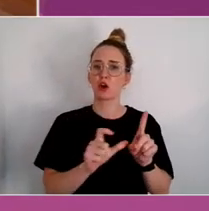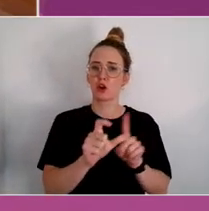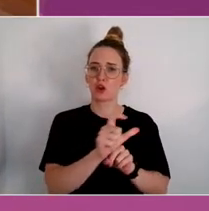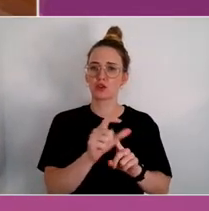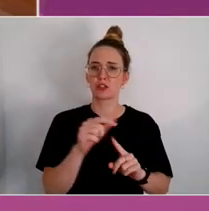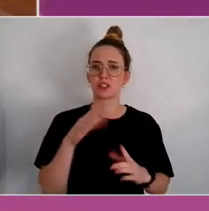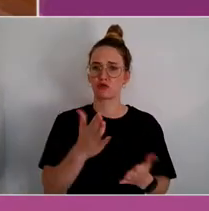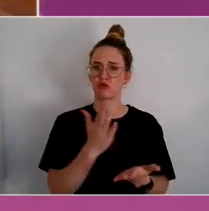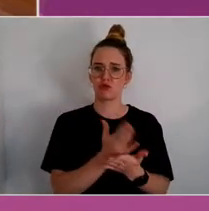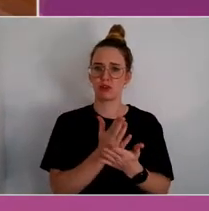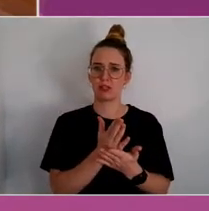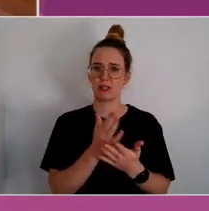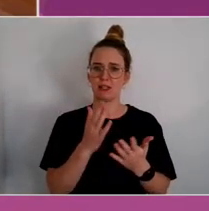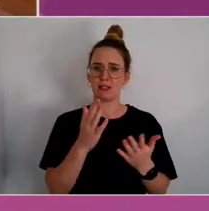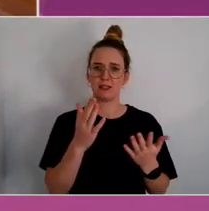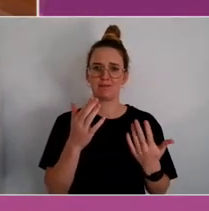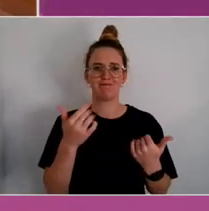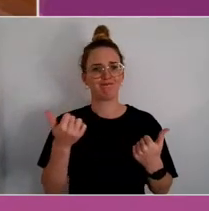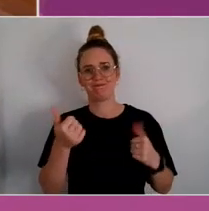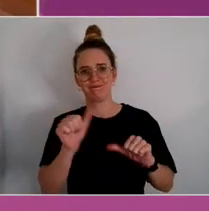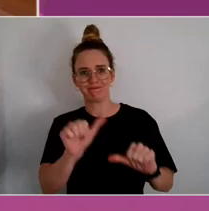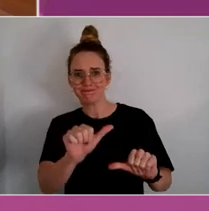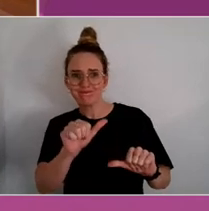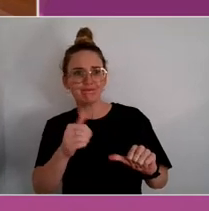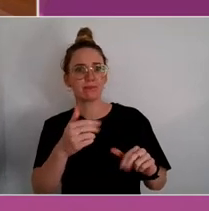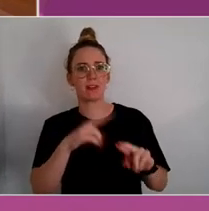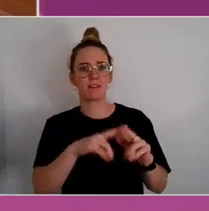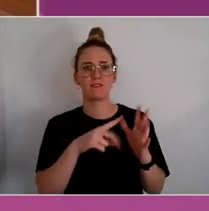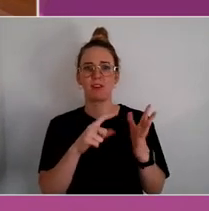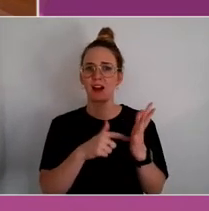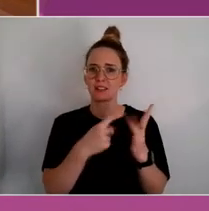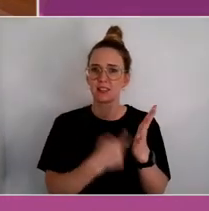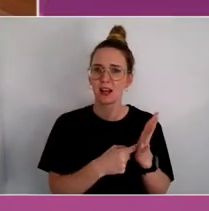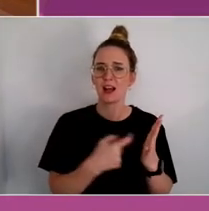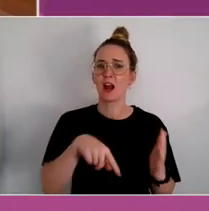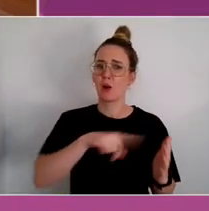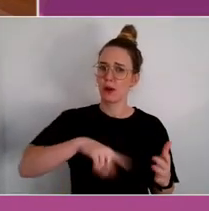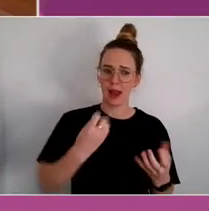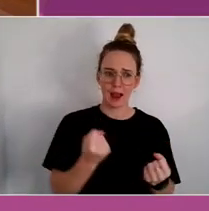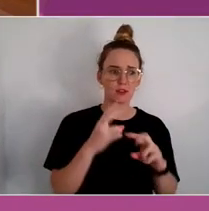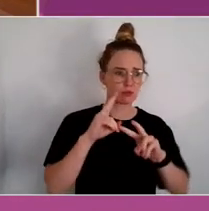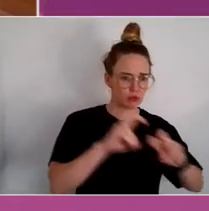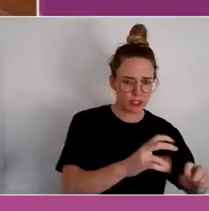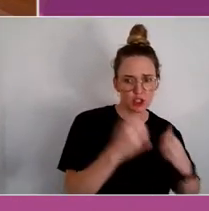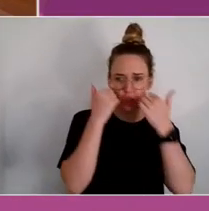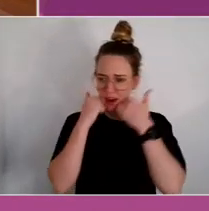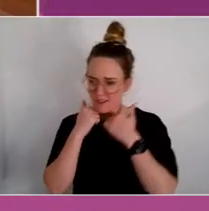But we knew it as Aboriginal people but we needed to do the evidence to demonstrate it's